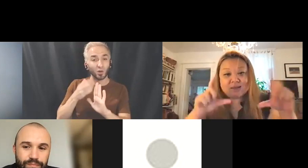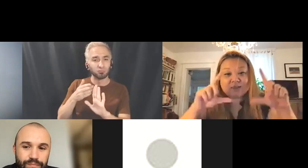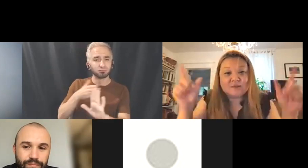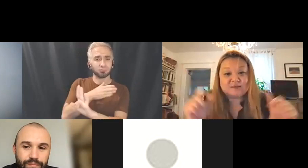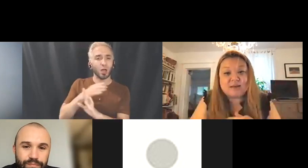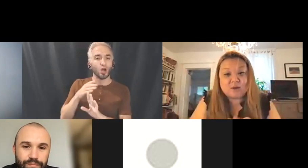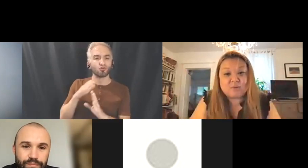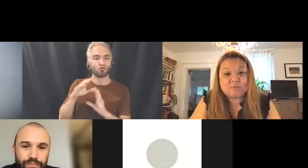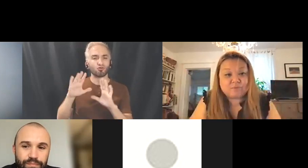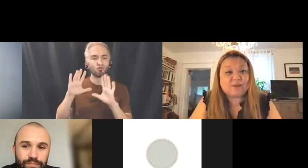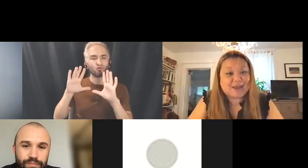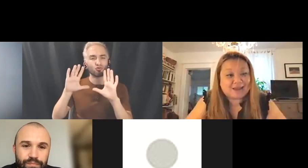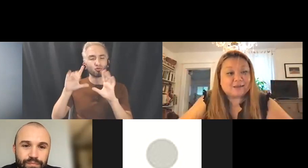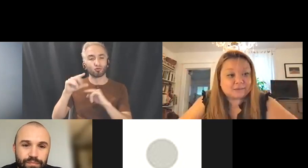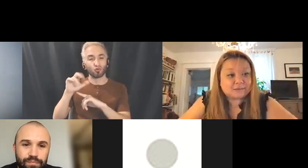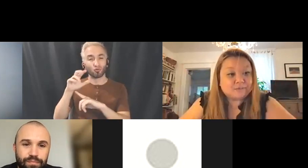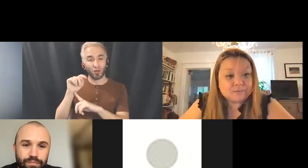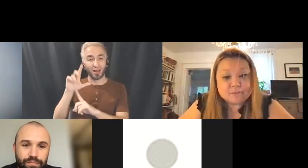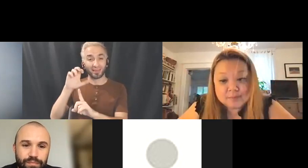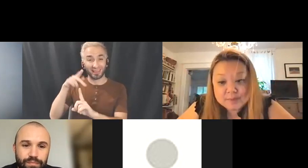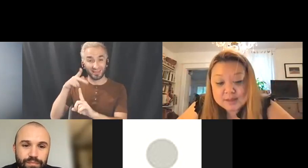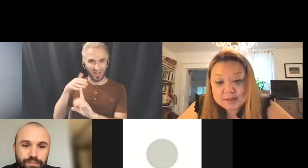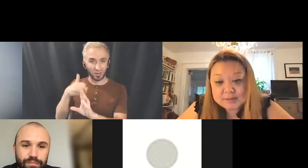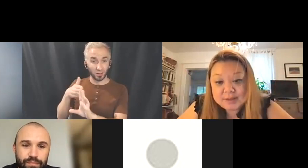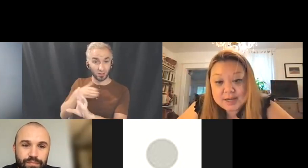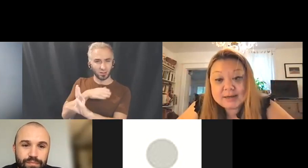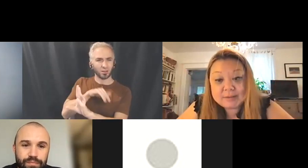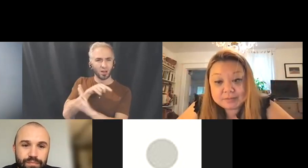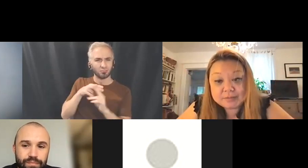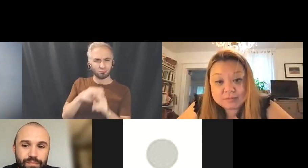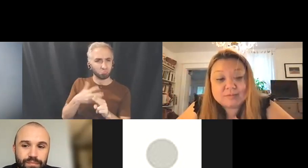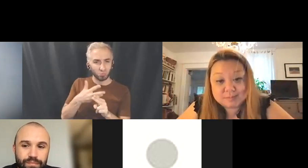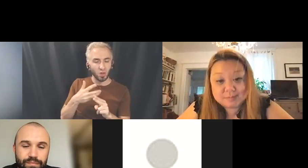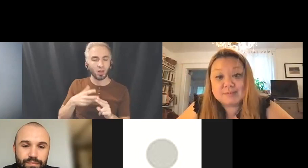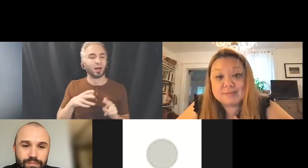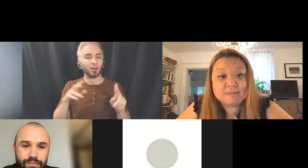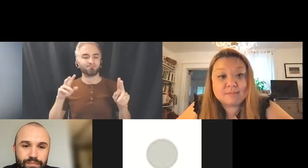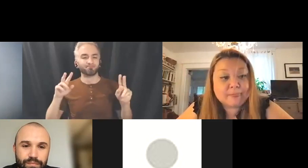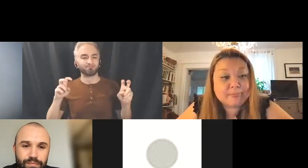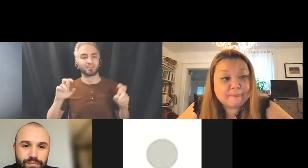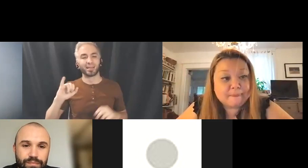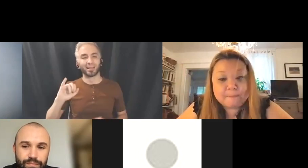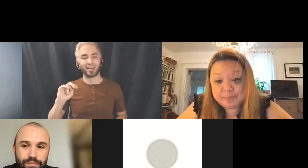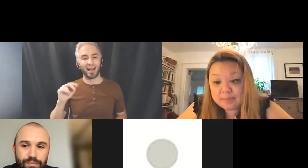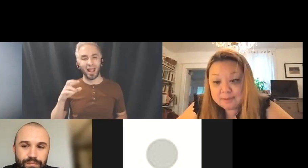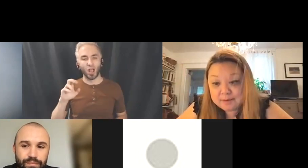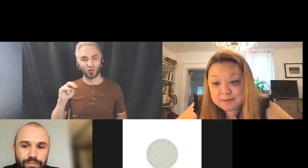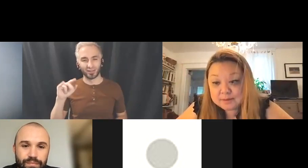This was, I know it is called Inheritance. It's by Ali Theater and we are going to remount